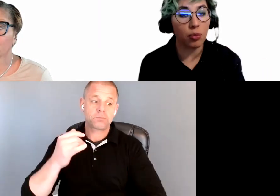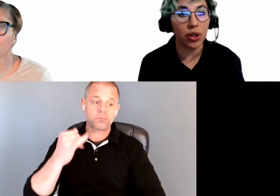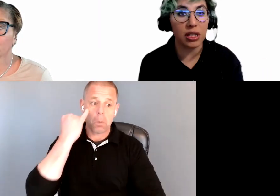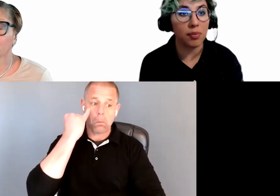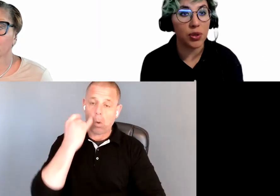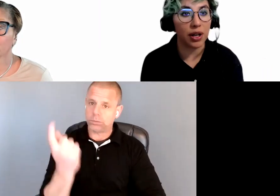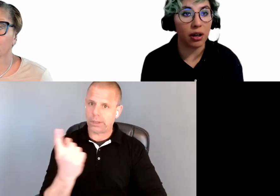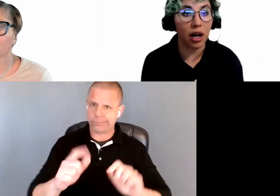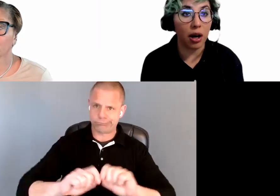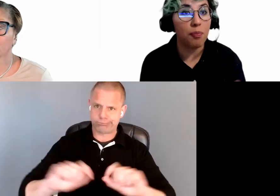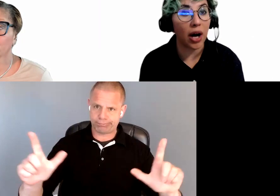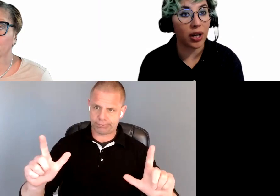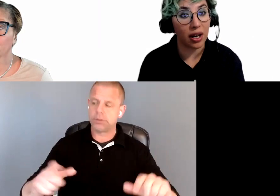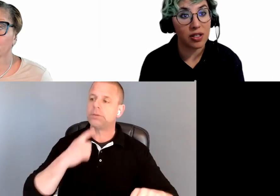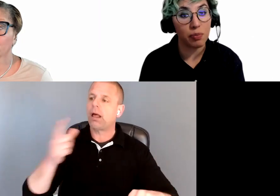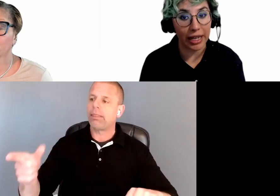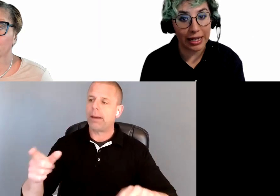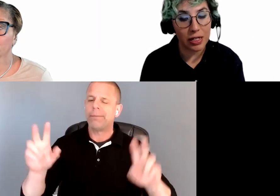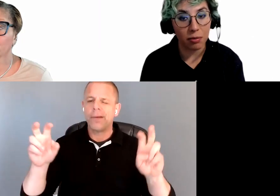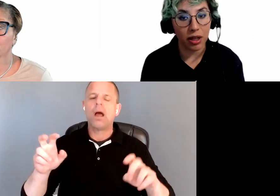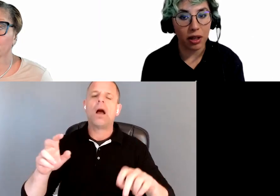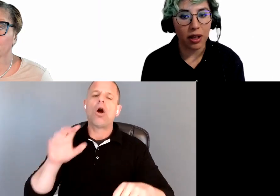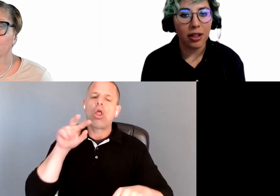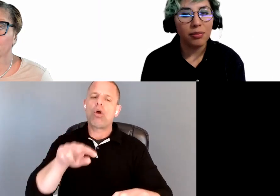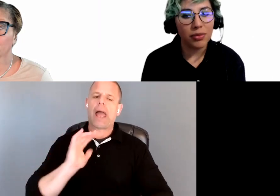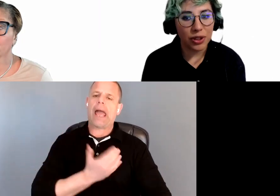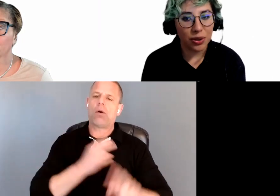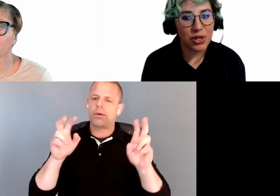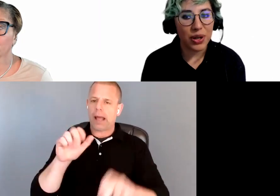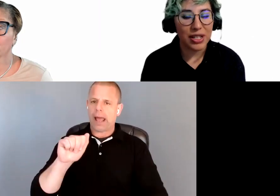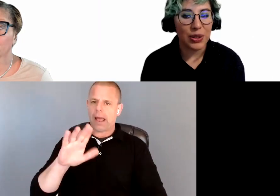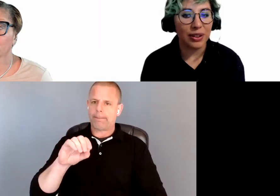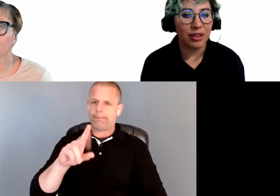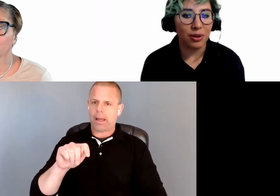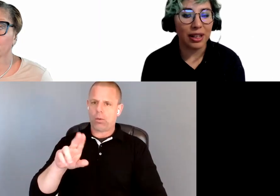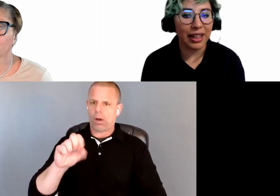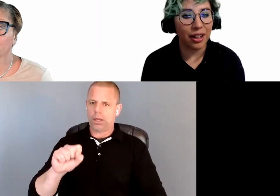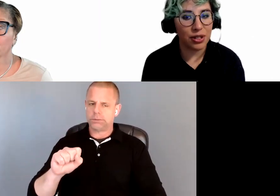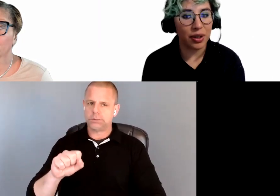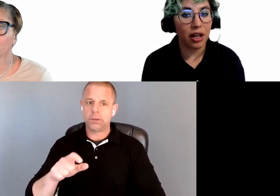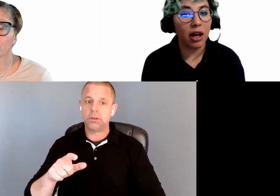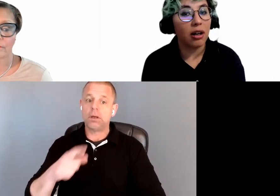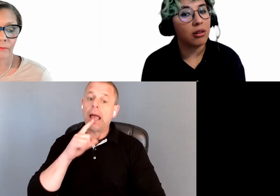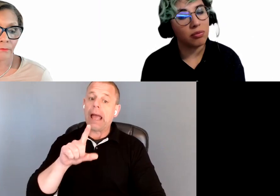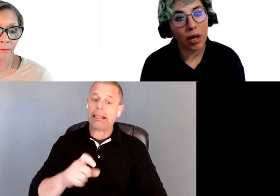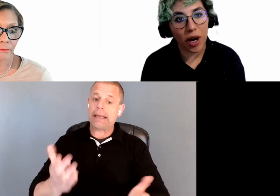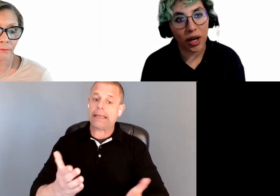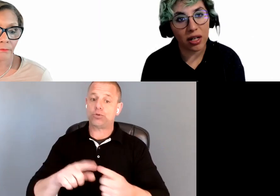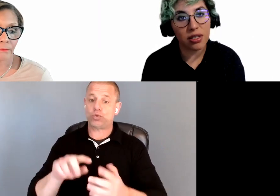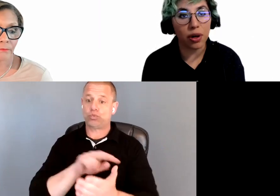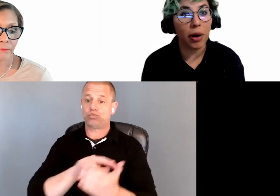pointing them to their "about us" page, don't try to do "click here to read about us or about